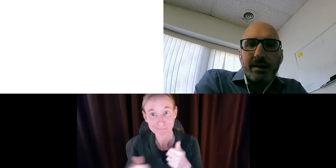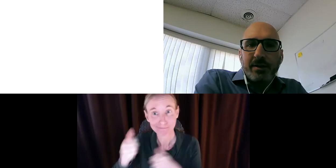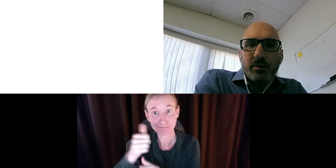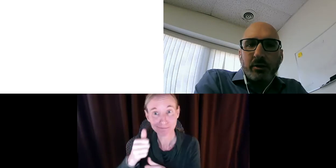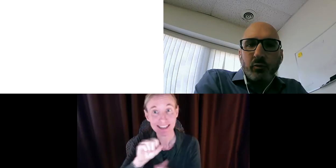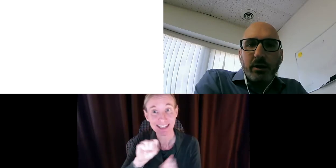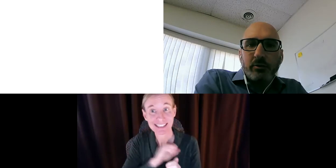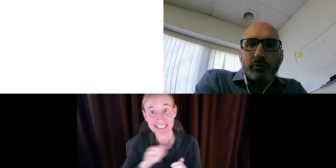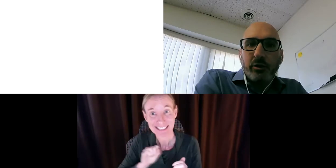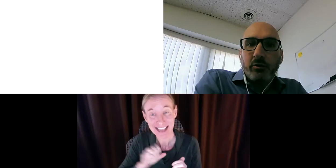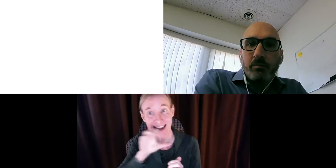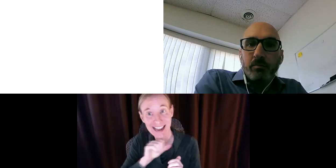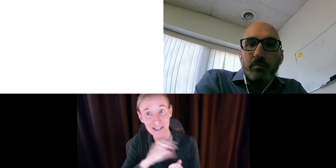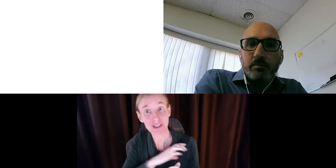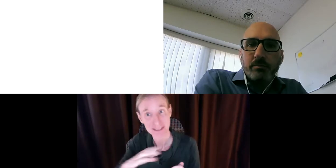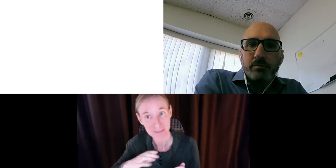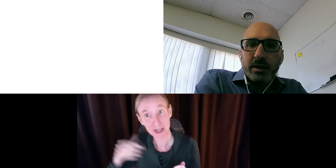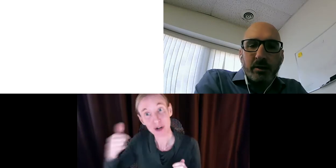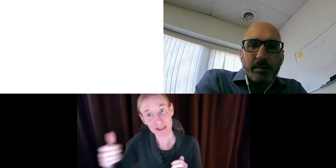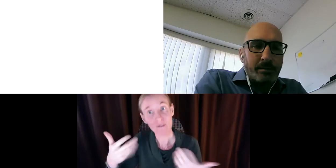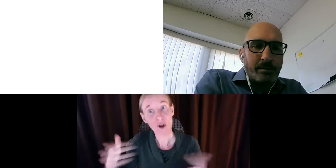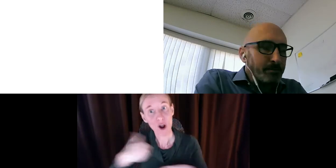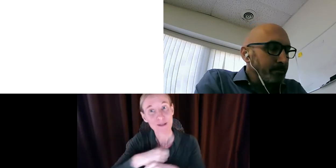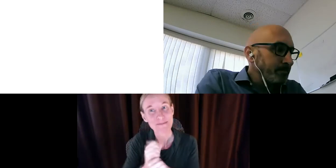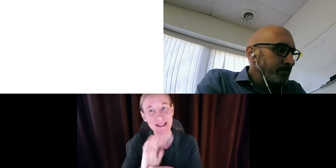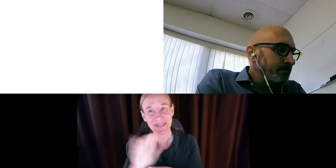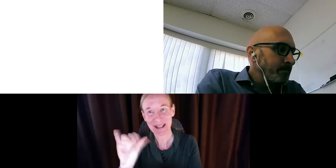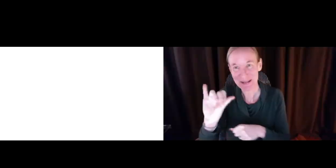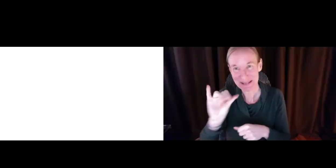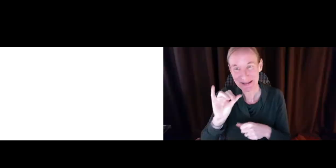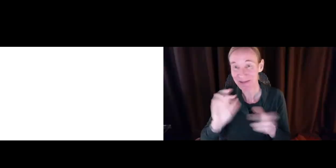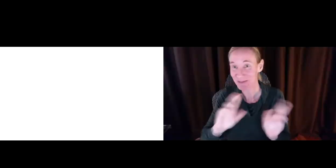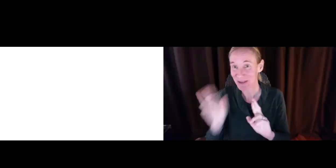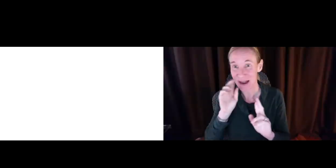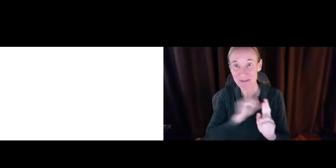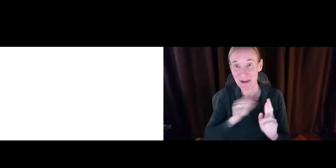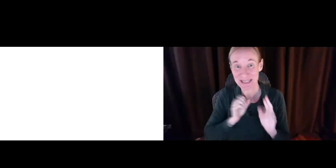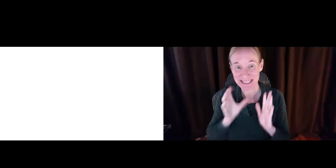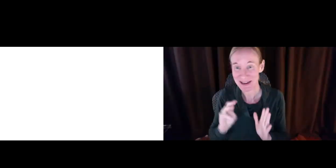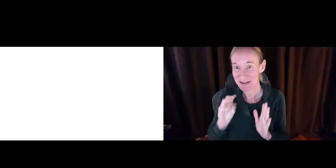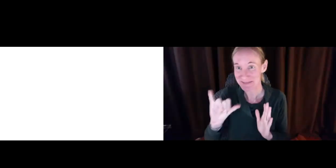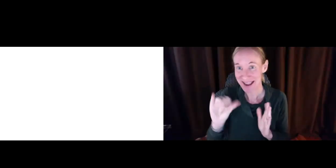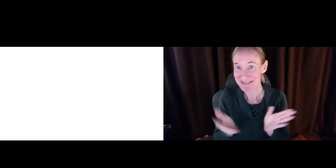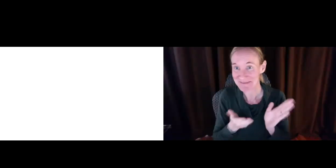care in the New York state senate as well as chair for senate aging committee, she did send in a video as well.